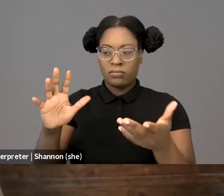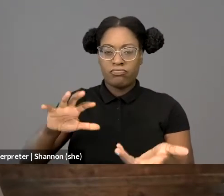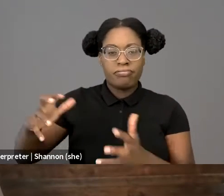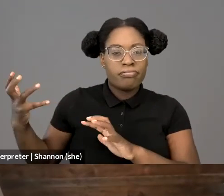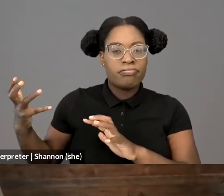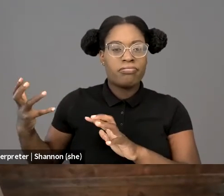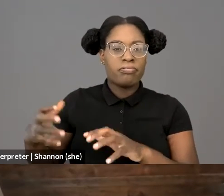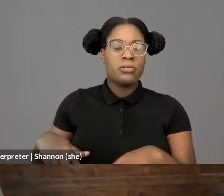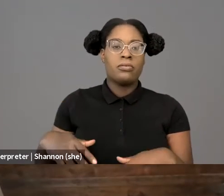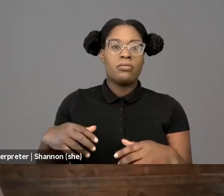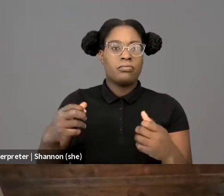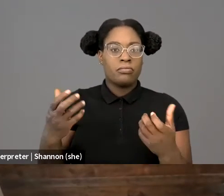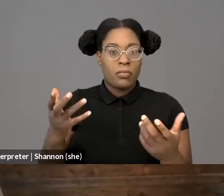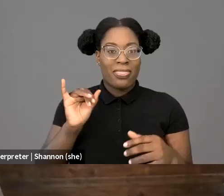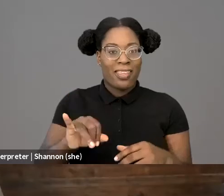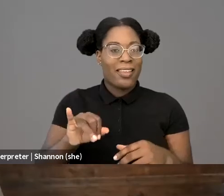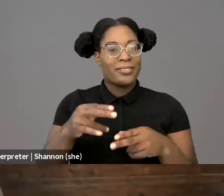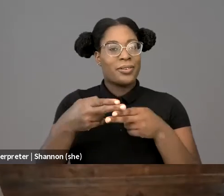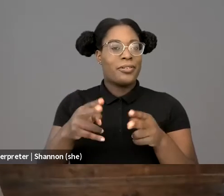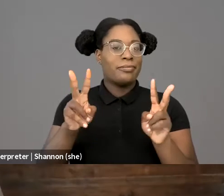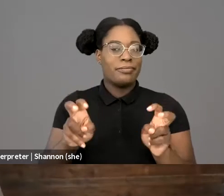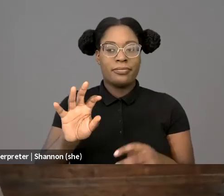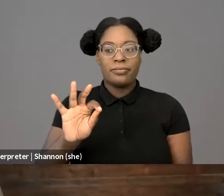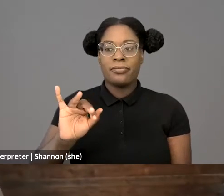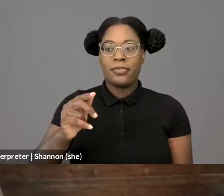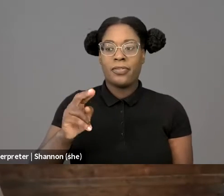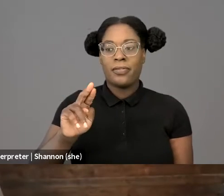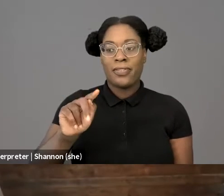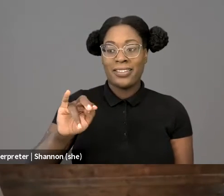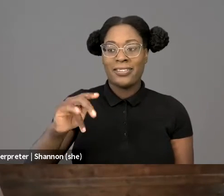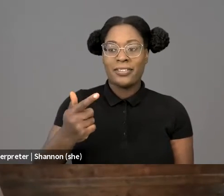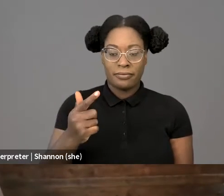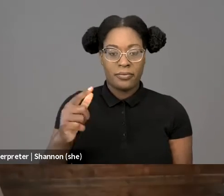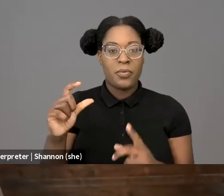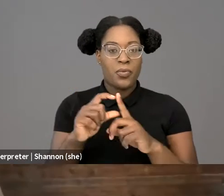Such words are called fighting words. The fighting words doctrine originated in 1942